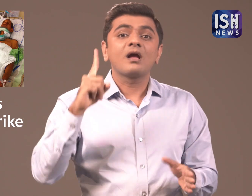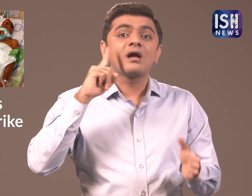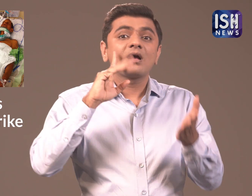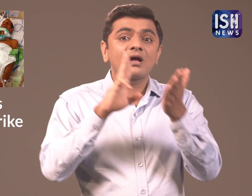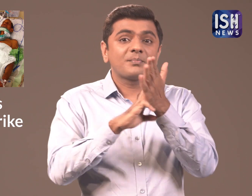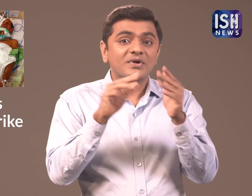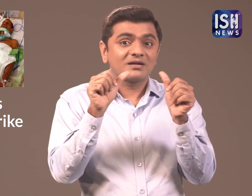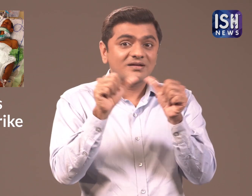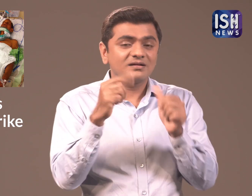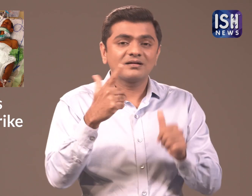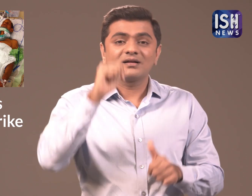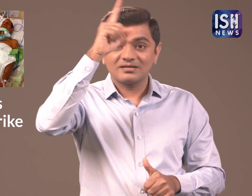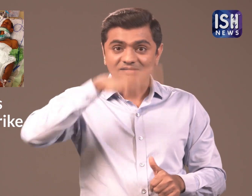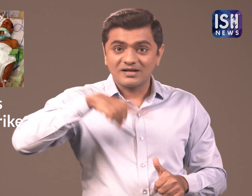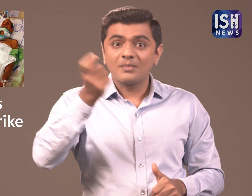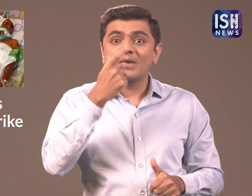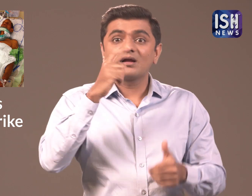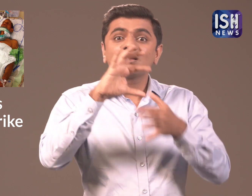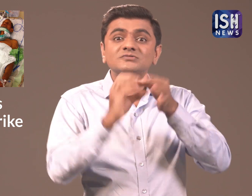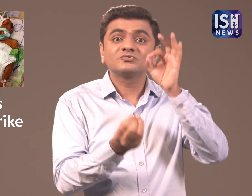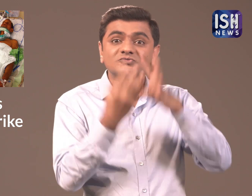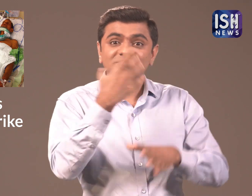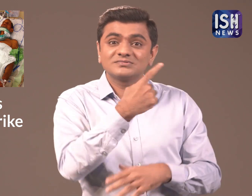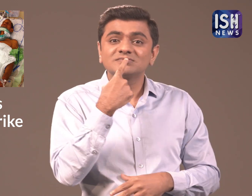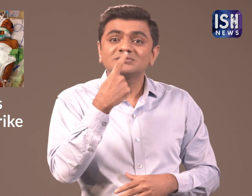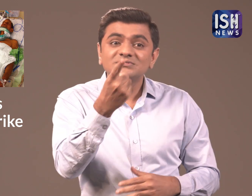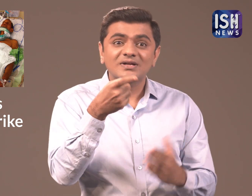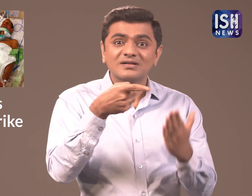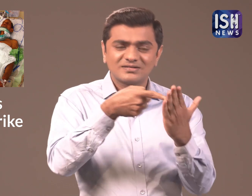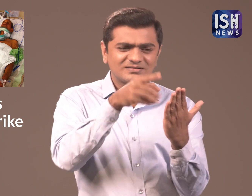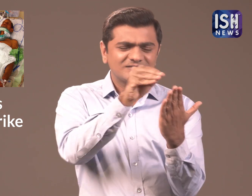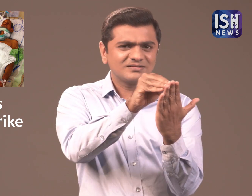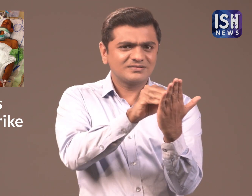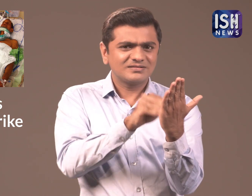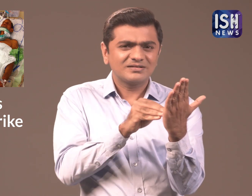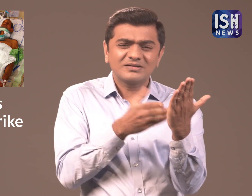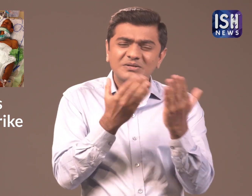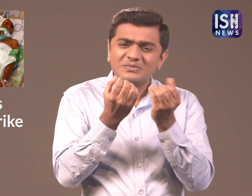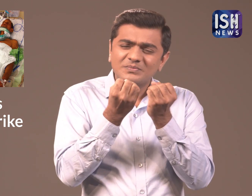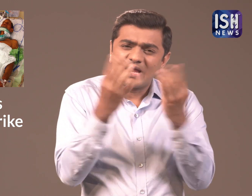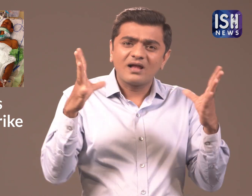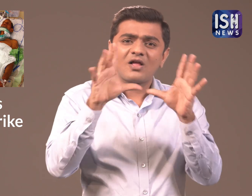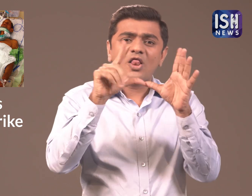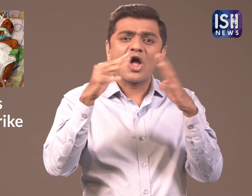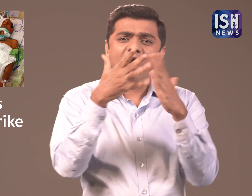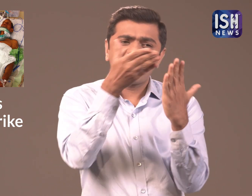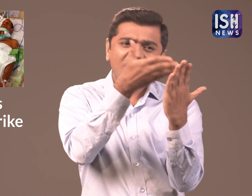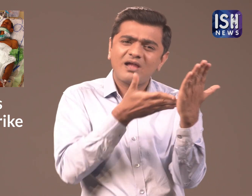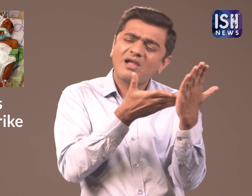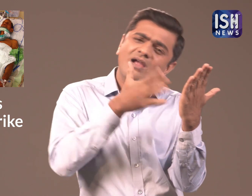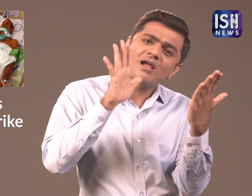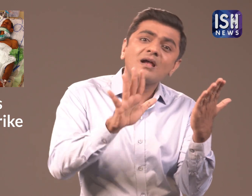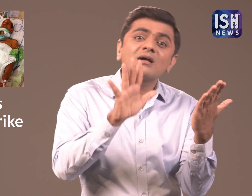The IMA said that there are many points in the Bill.